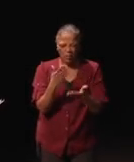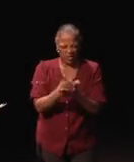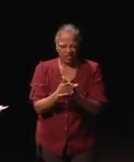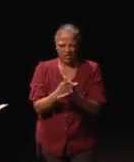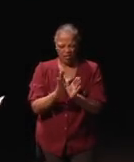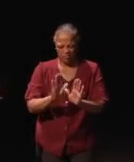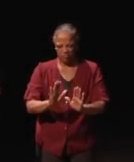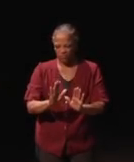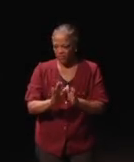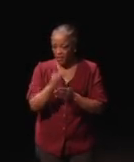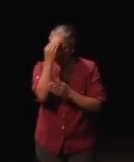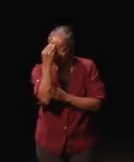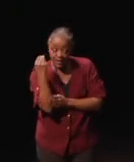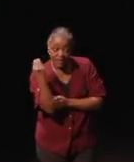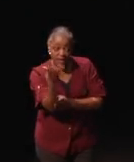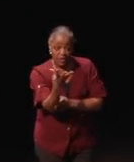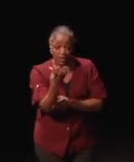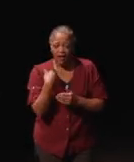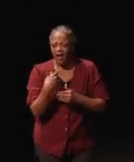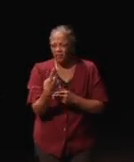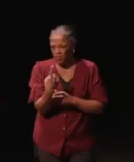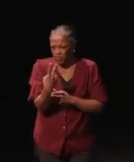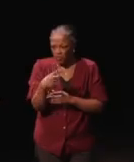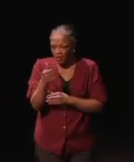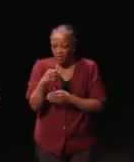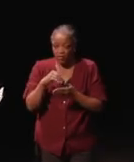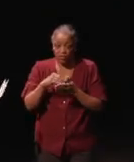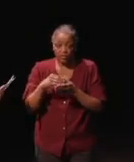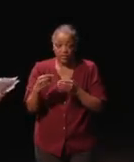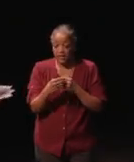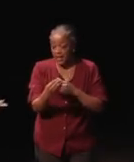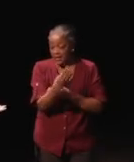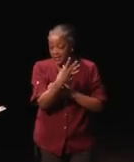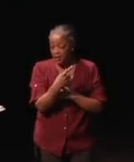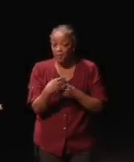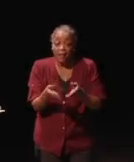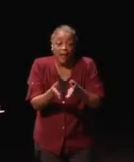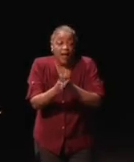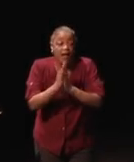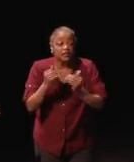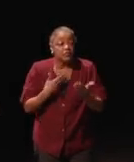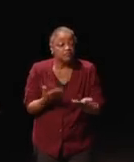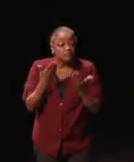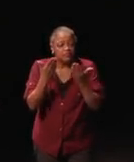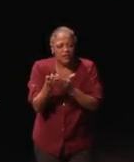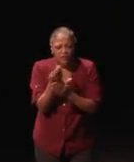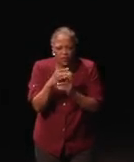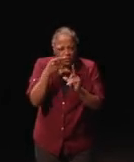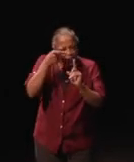let you know I have a couple of other slides, but I've been asked to address a few specific questions.